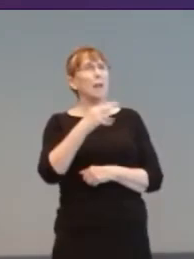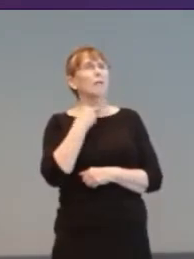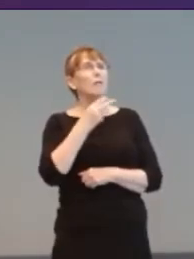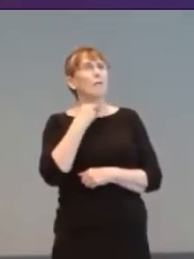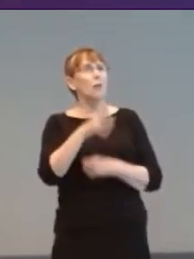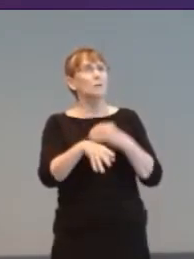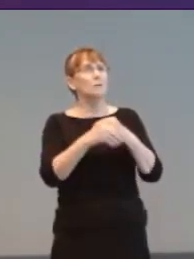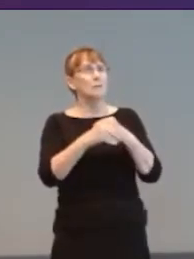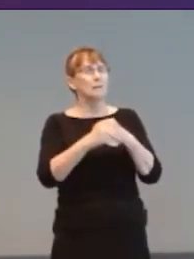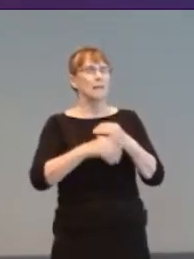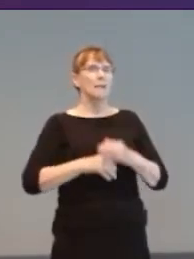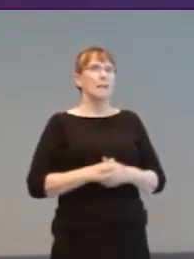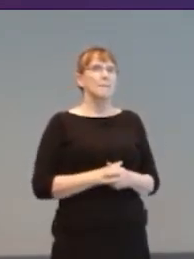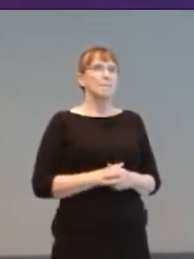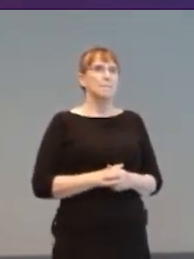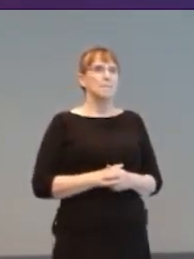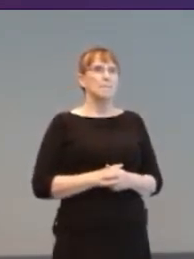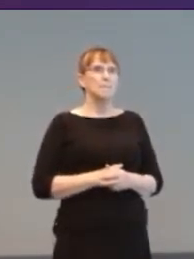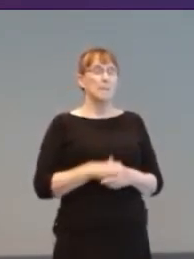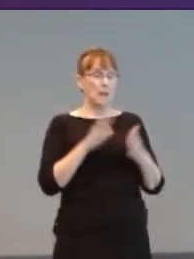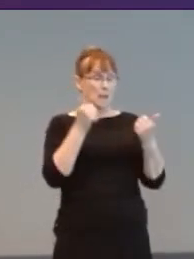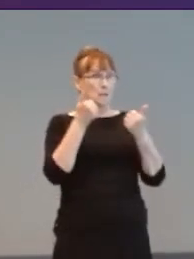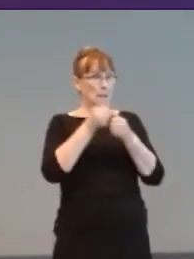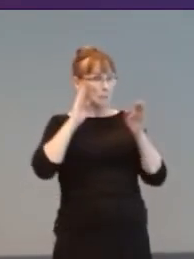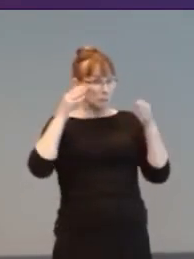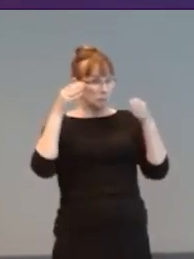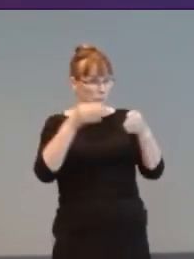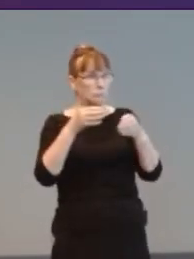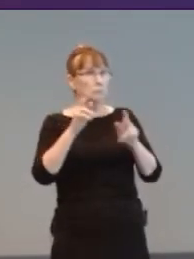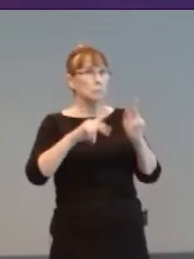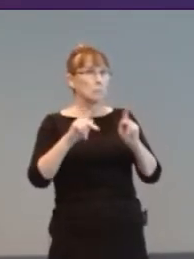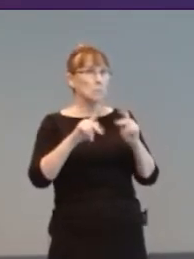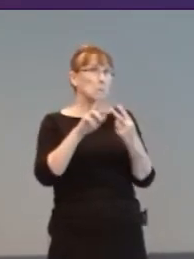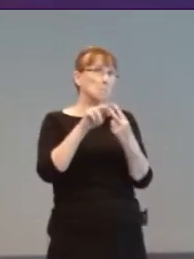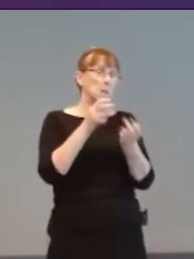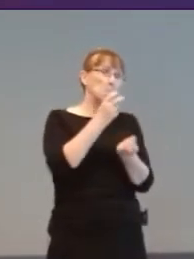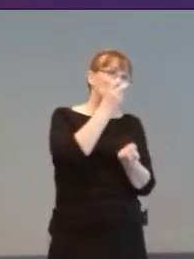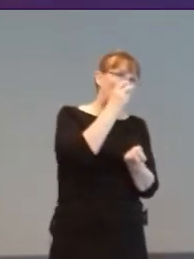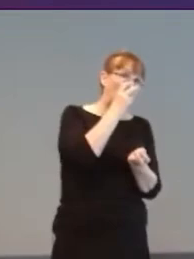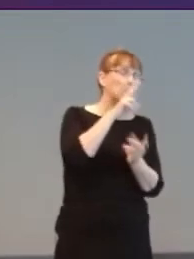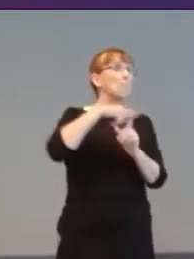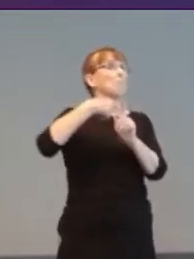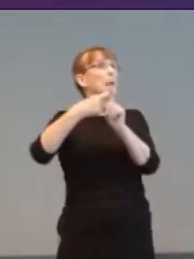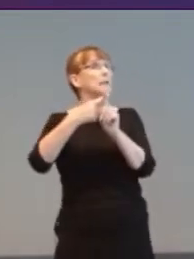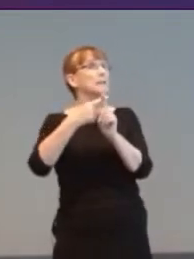Games aimed at the blind and sighted are rare…. Blindness, a 1996